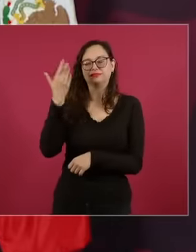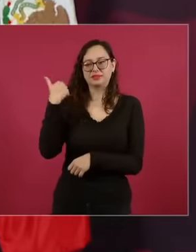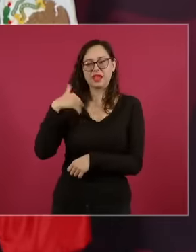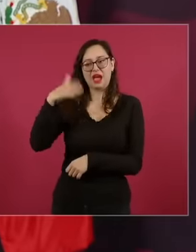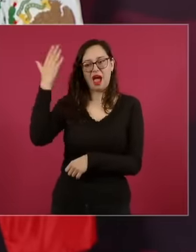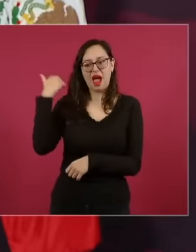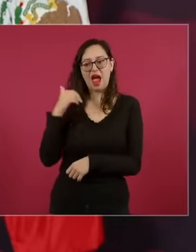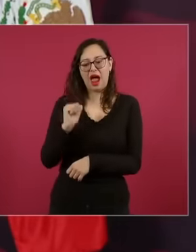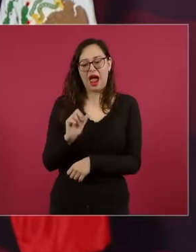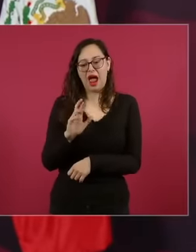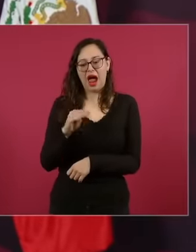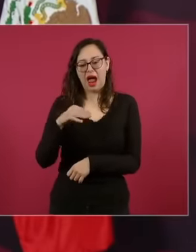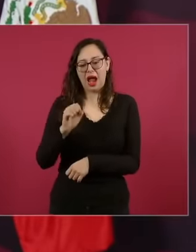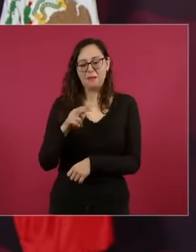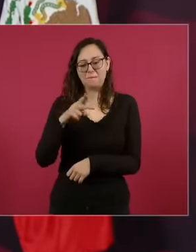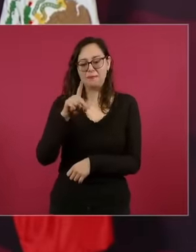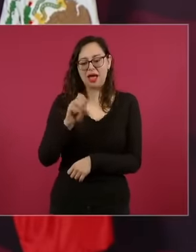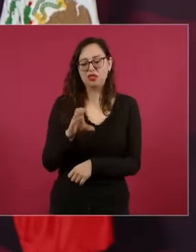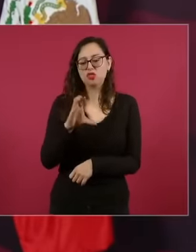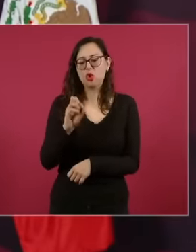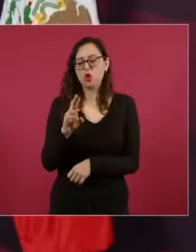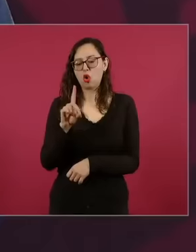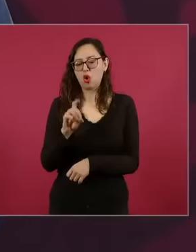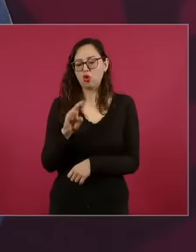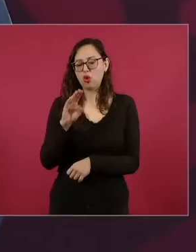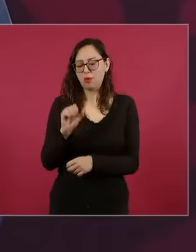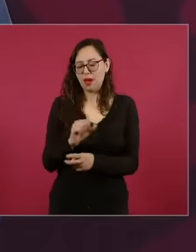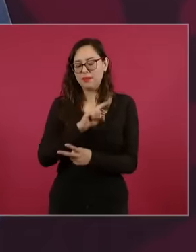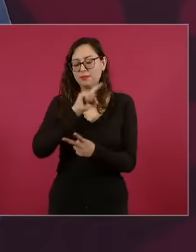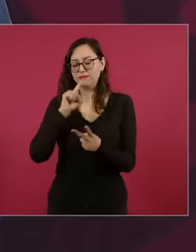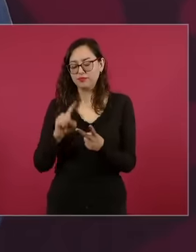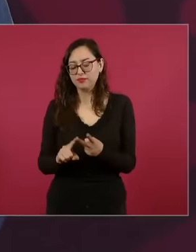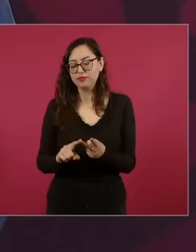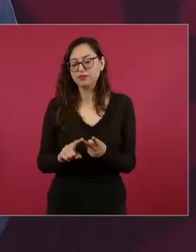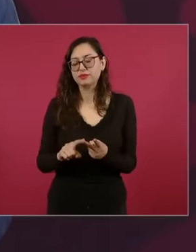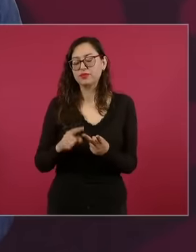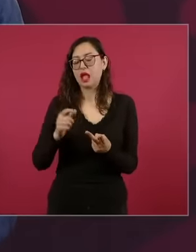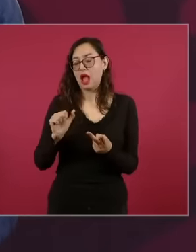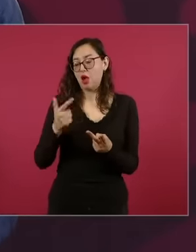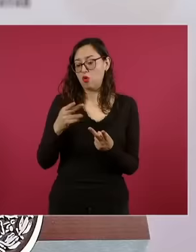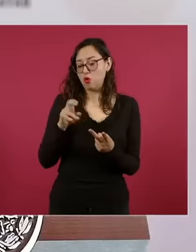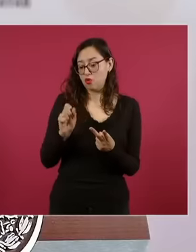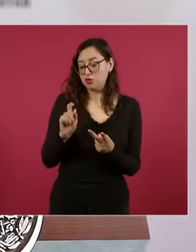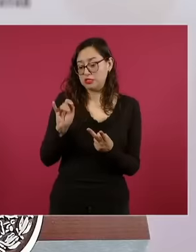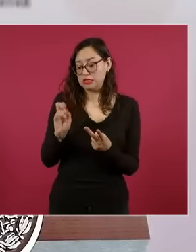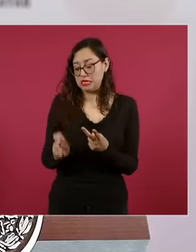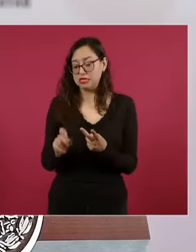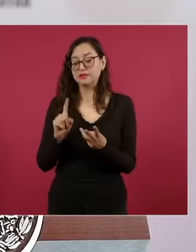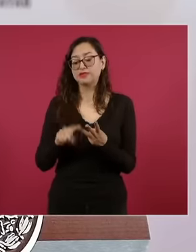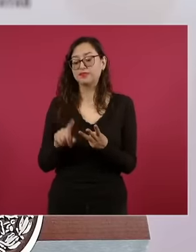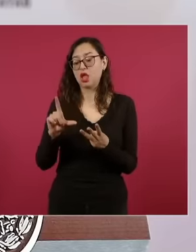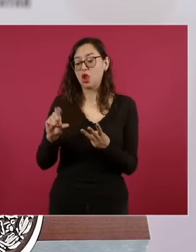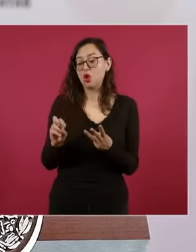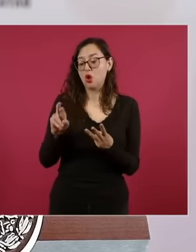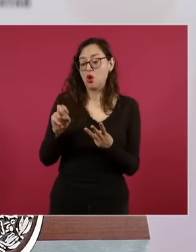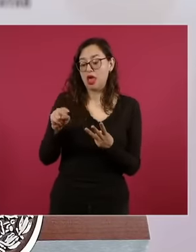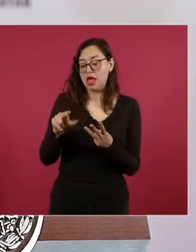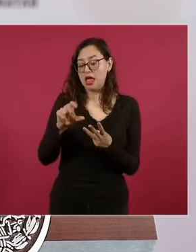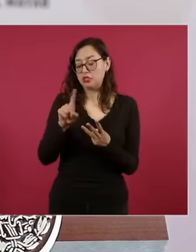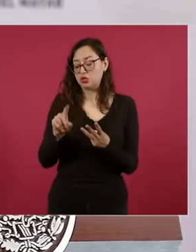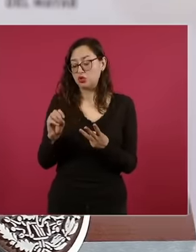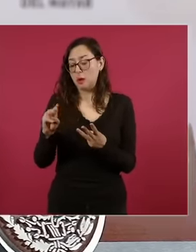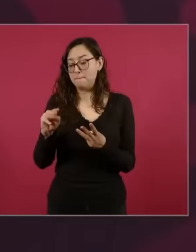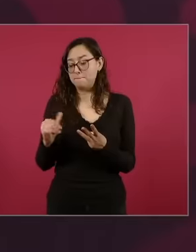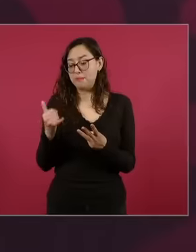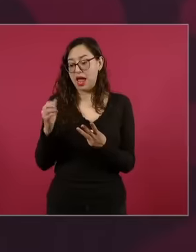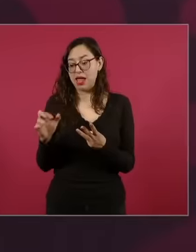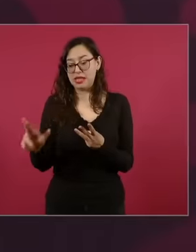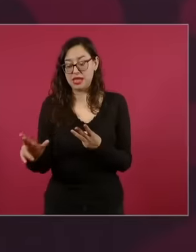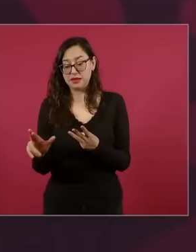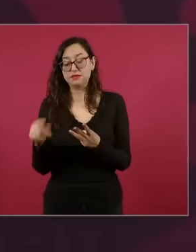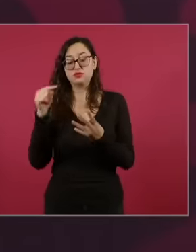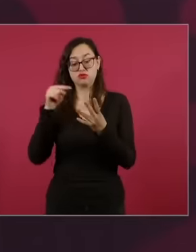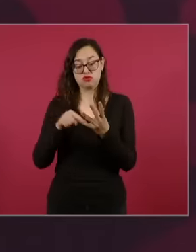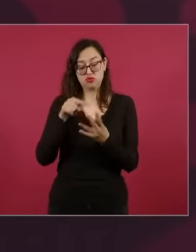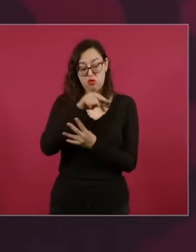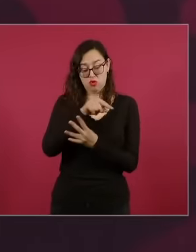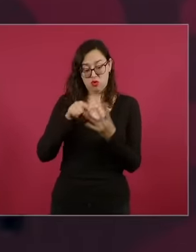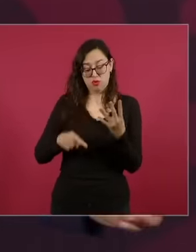with the late Agustín Ortiz Pinetti and with Lorenzo there will be a conference in Mida